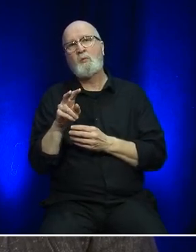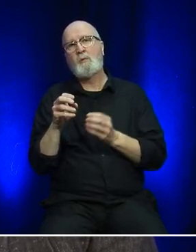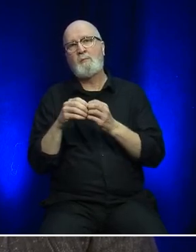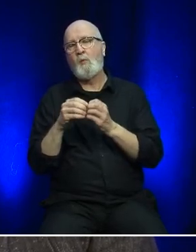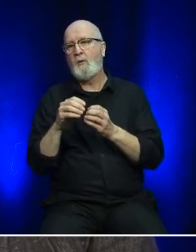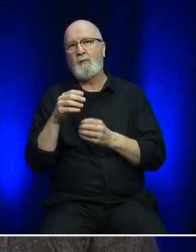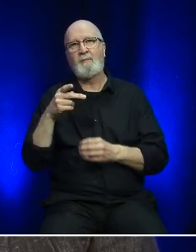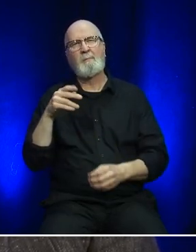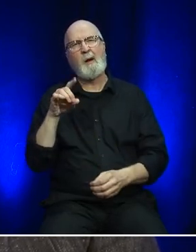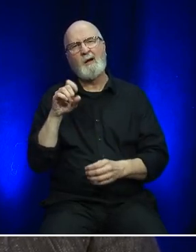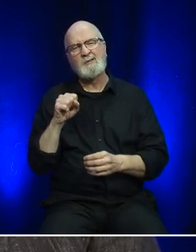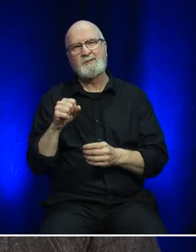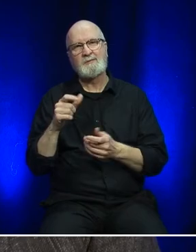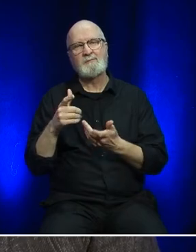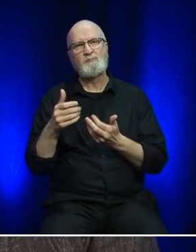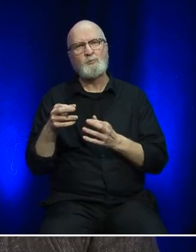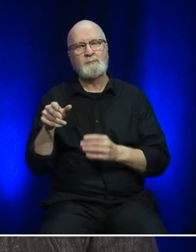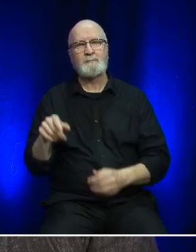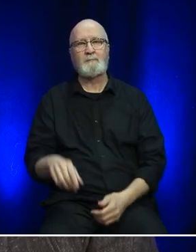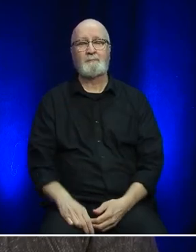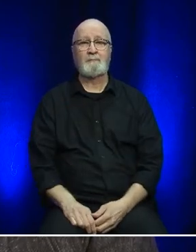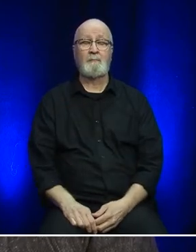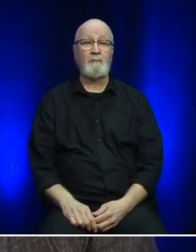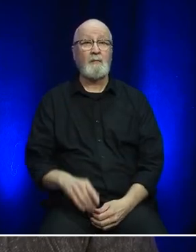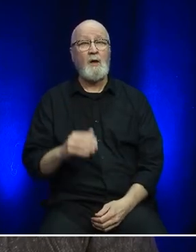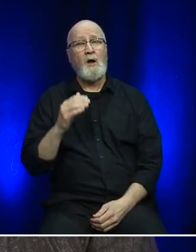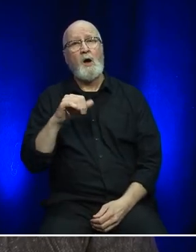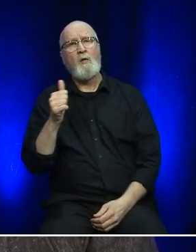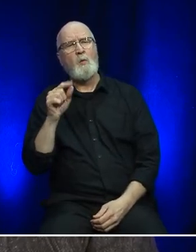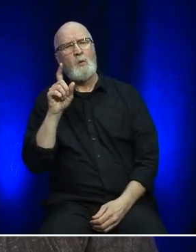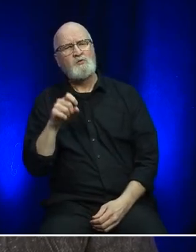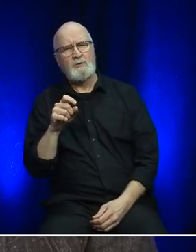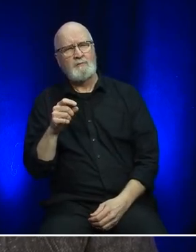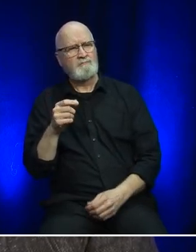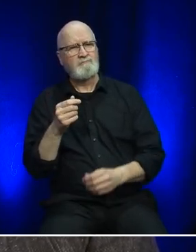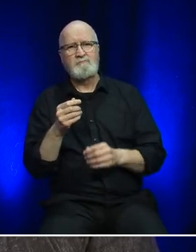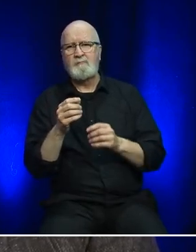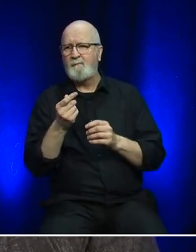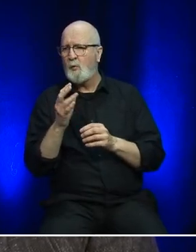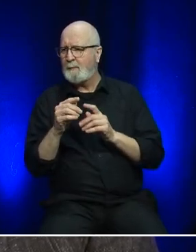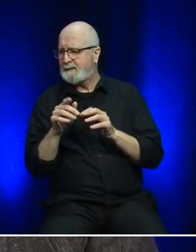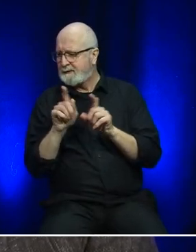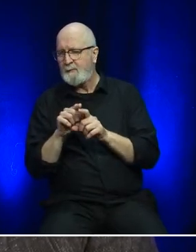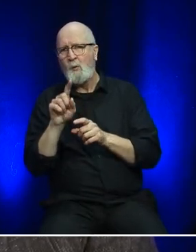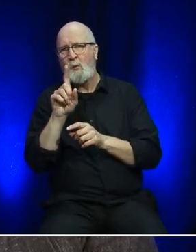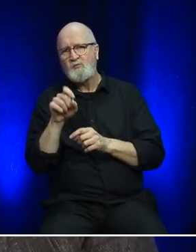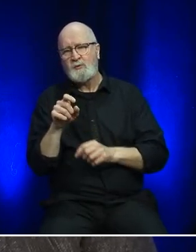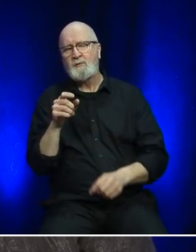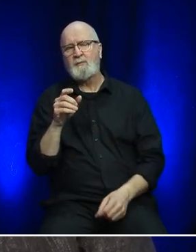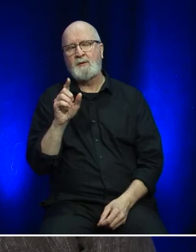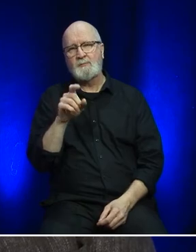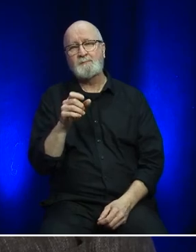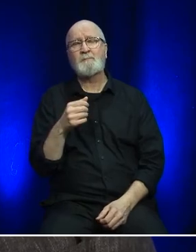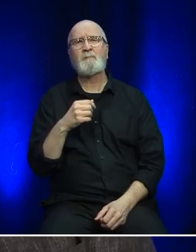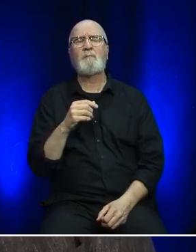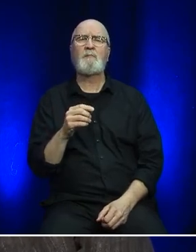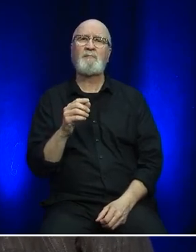Thank you. The next question actually came in a couple of times but it is essentially the same one. Can you install more